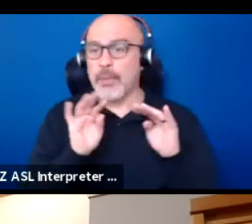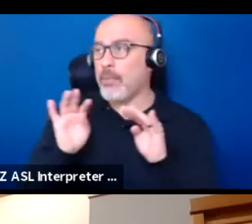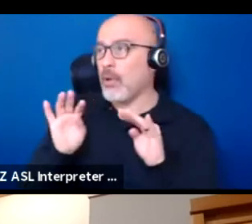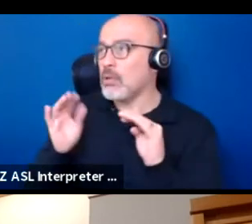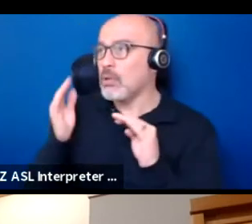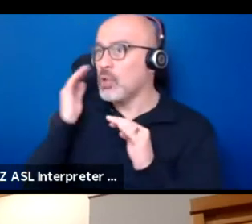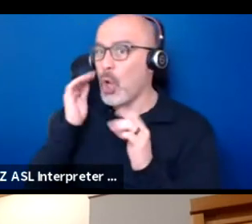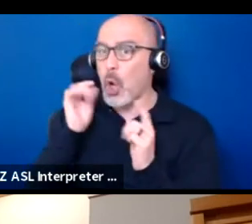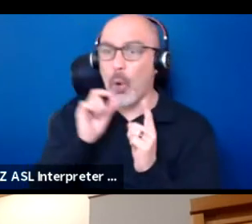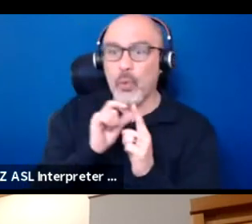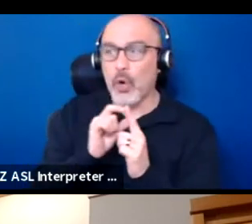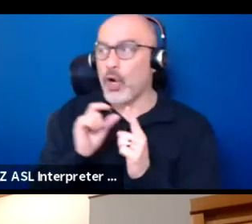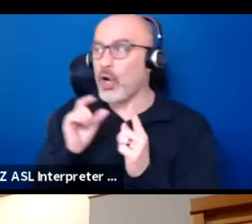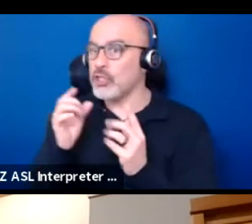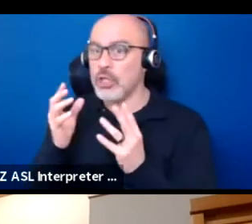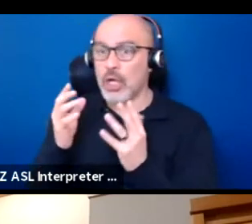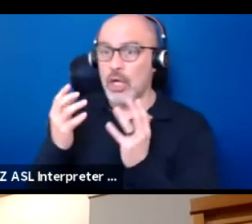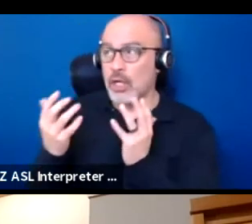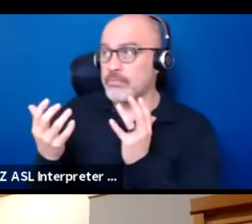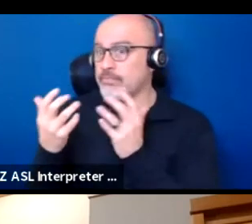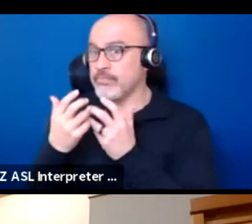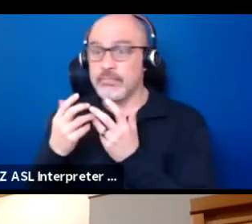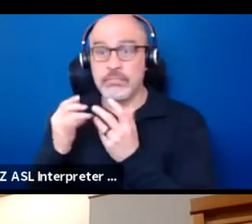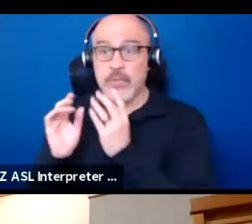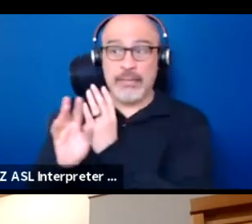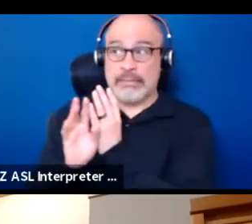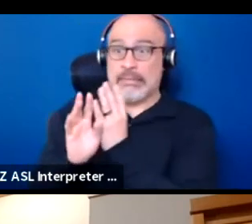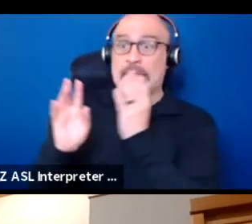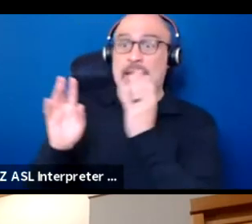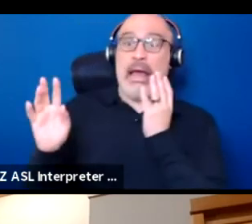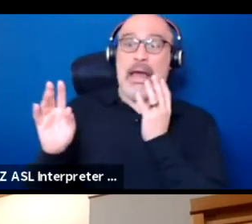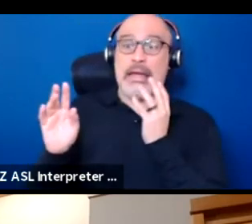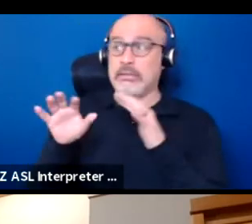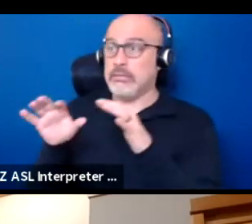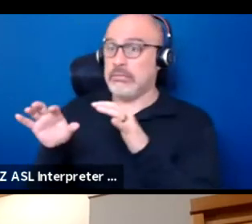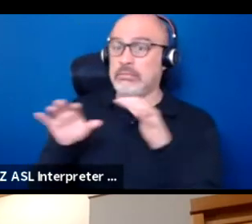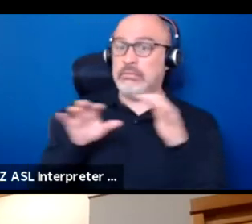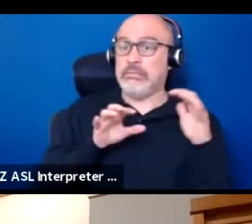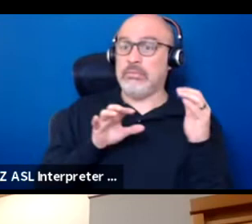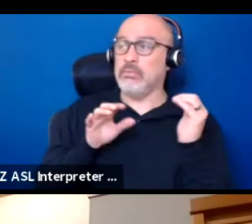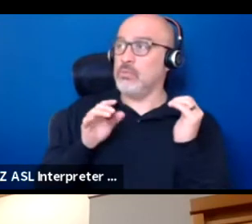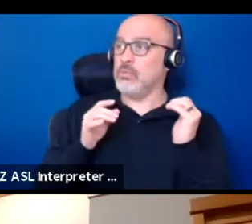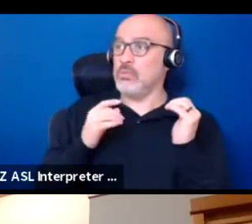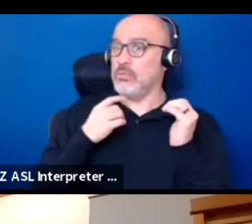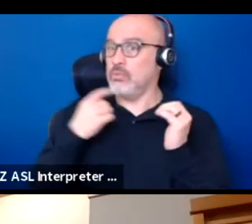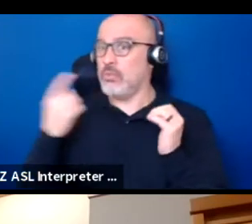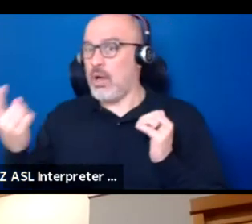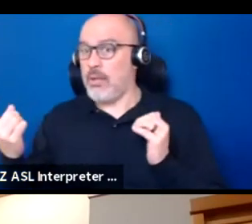and there were literally like lines for the audience to save back. So it was very interactive